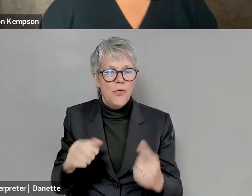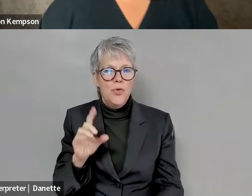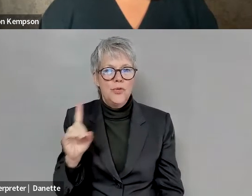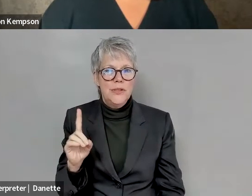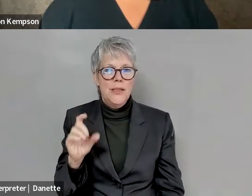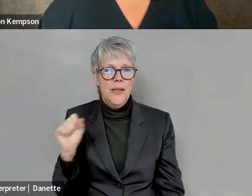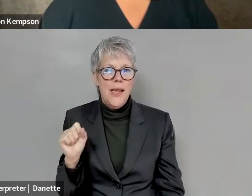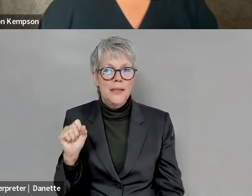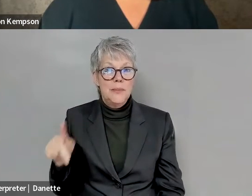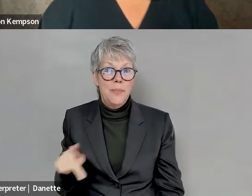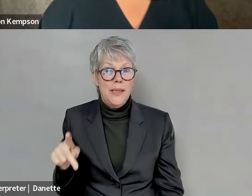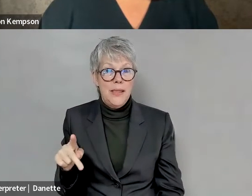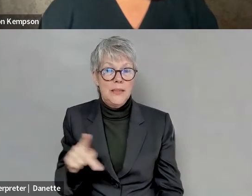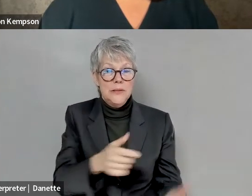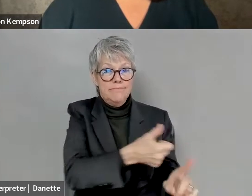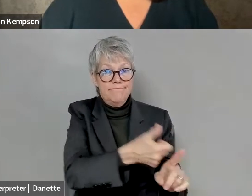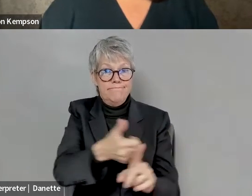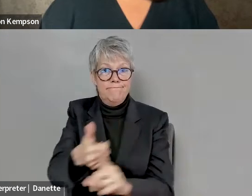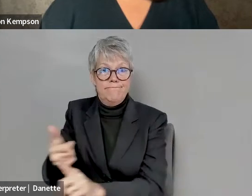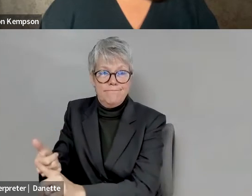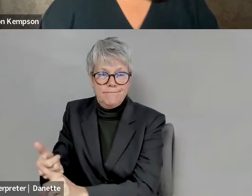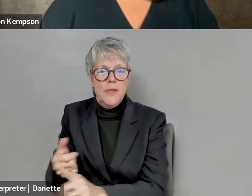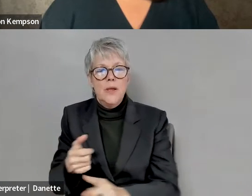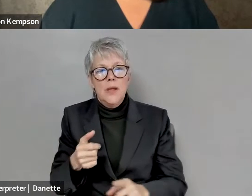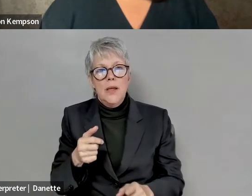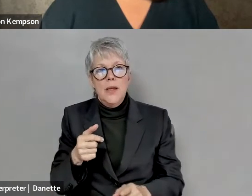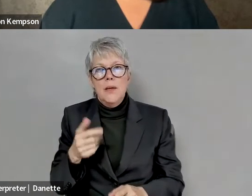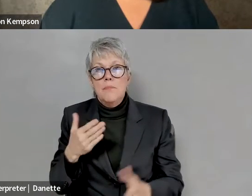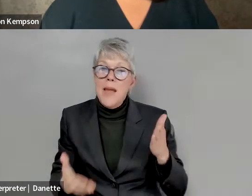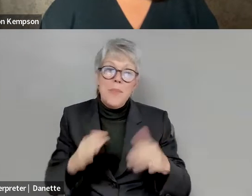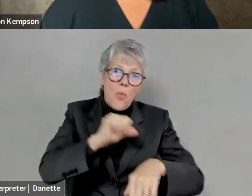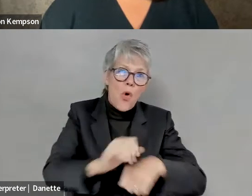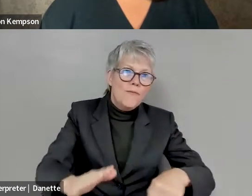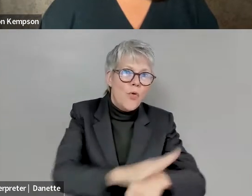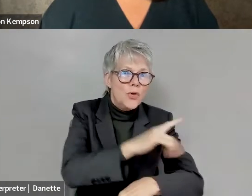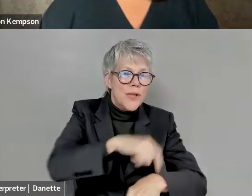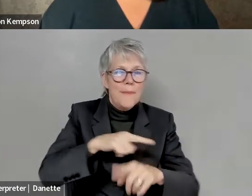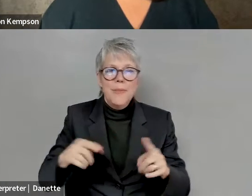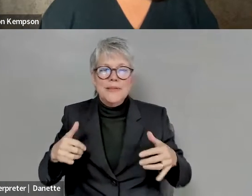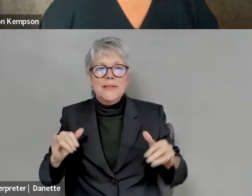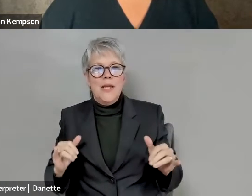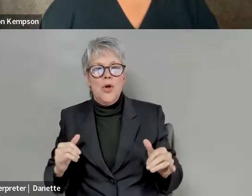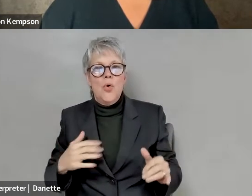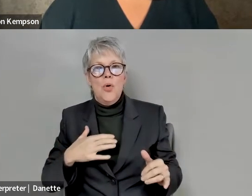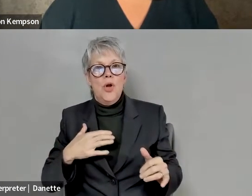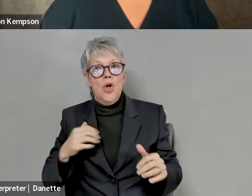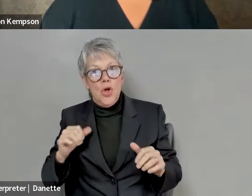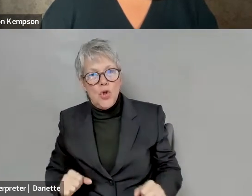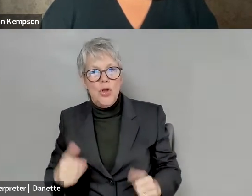Michael Smith: have talked about how you, even if they work full time, how they wish they could just get more hours or more opportunities,